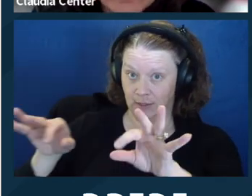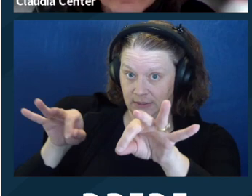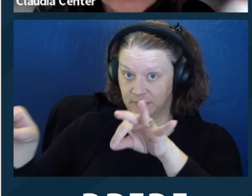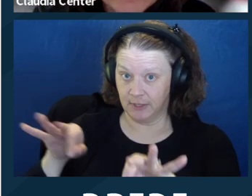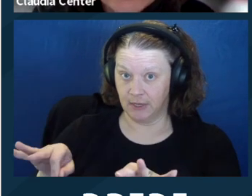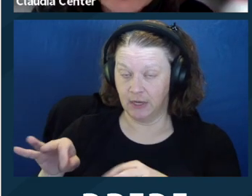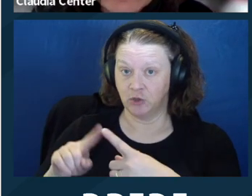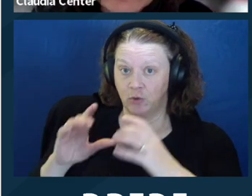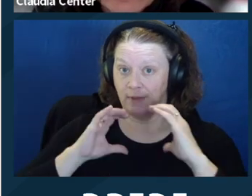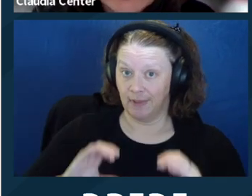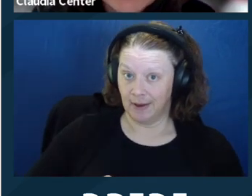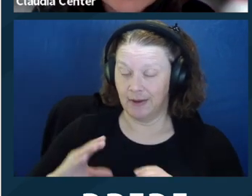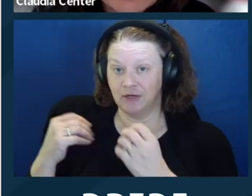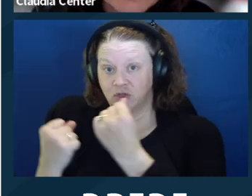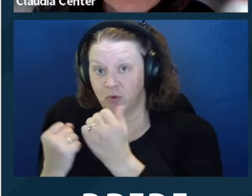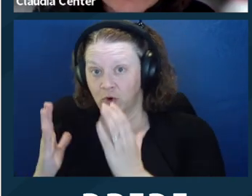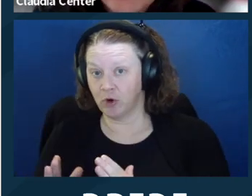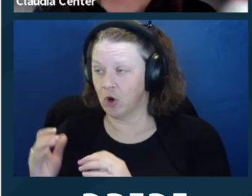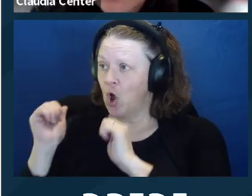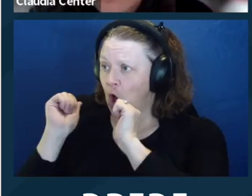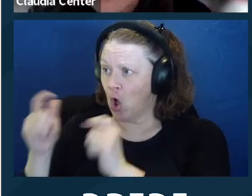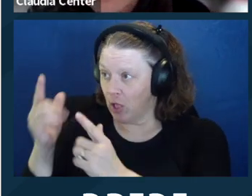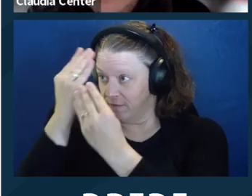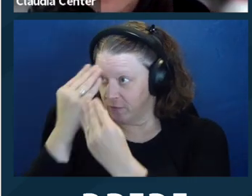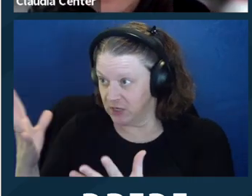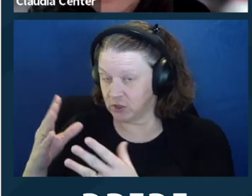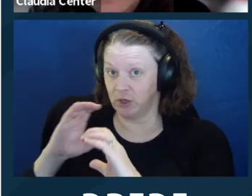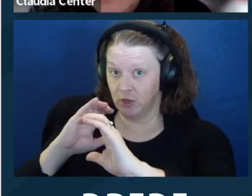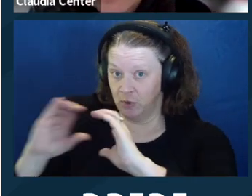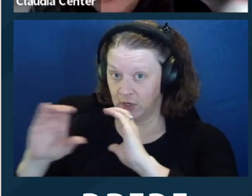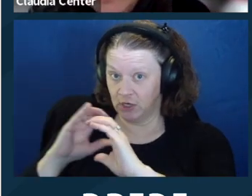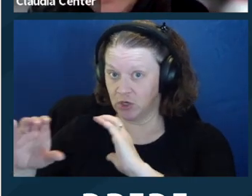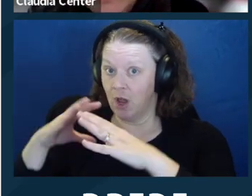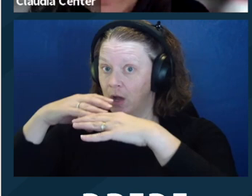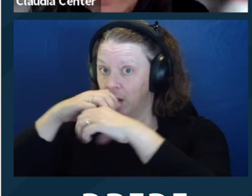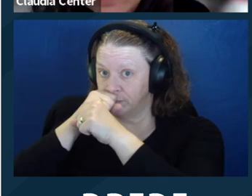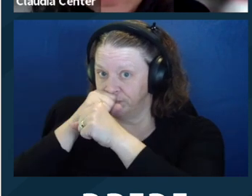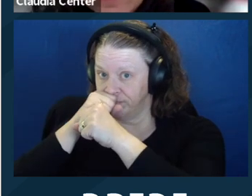are confidential, and the client makes all the decisions, not the supporter.